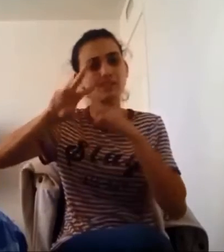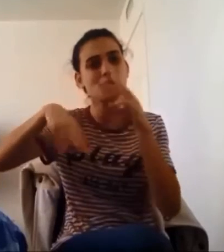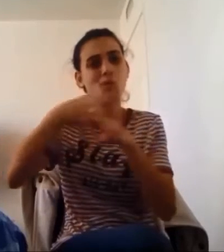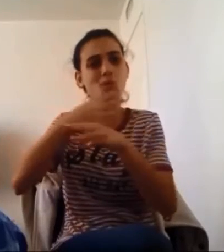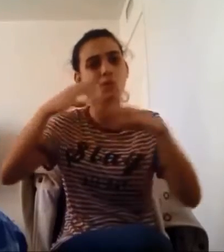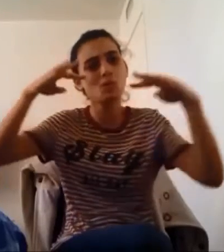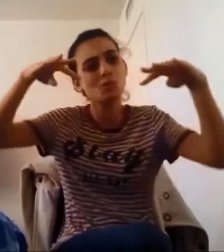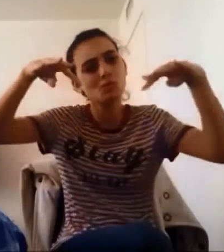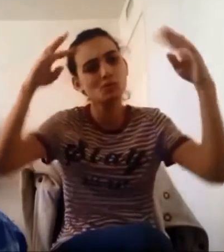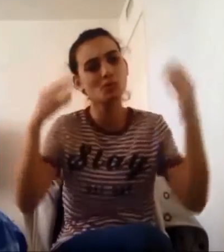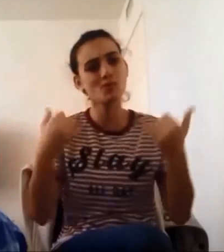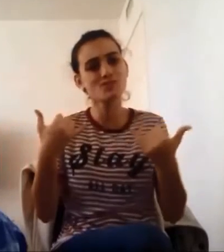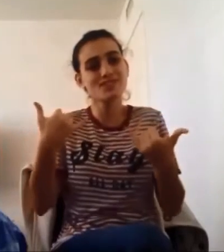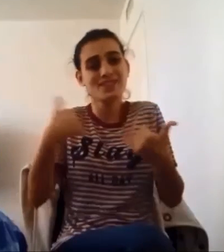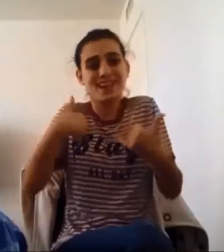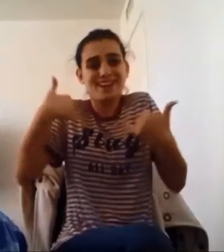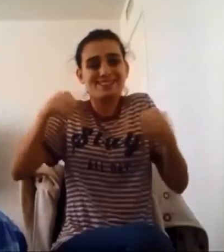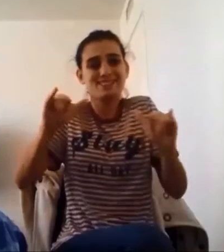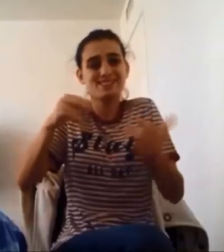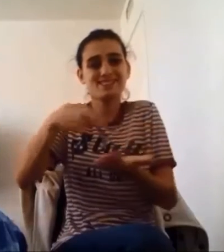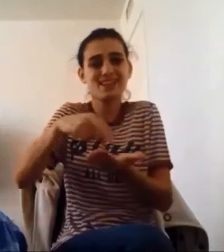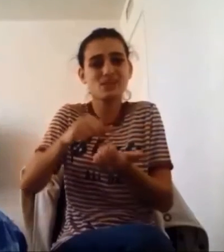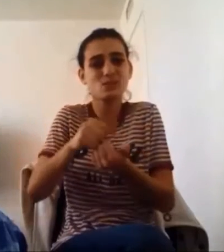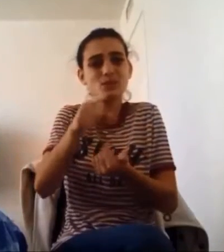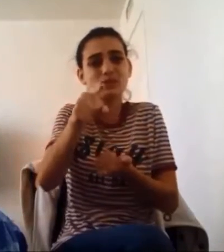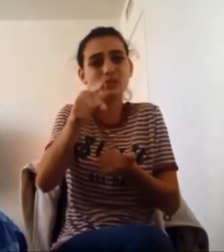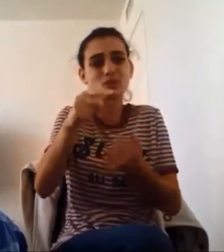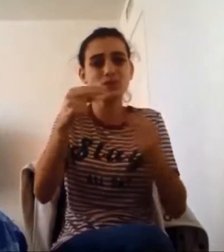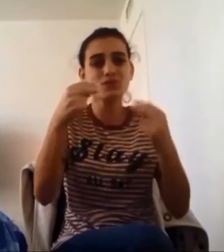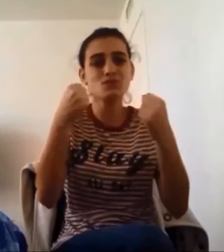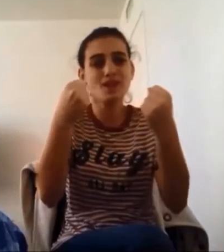If the whole world was watching I’d still dance with you